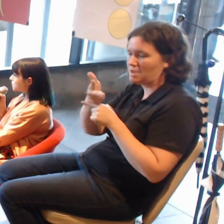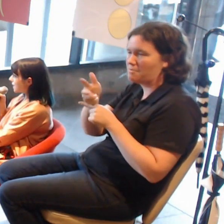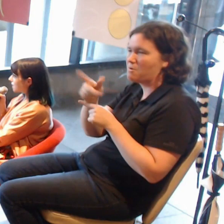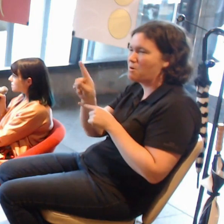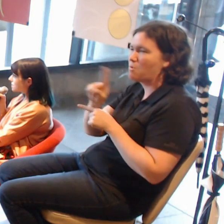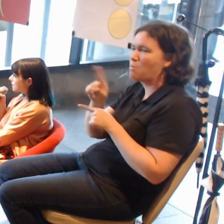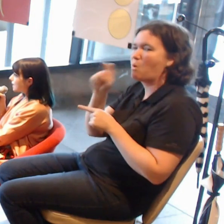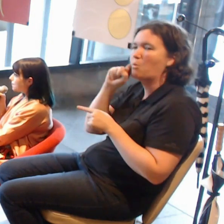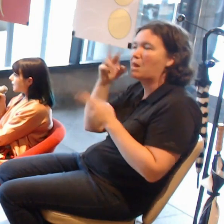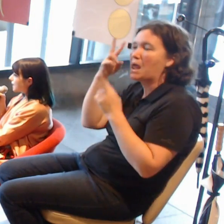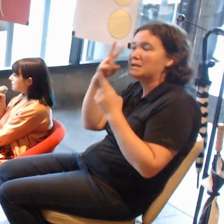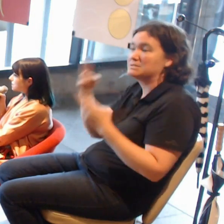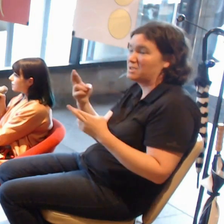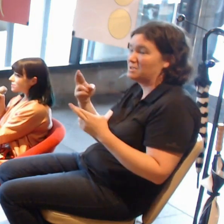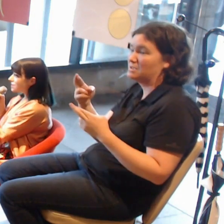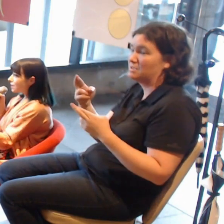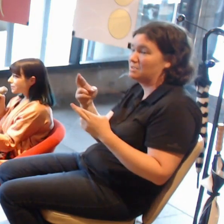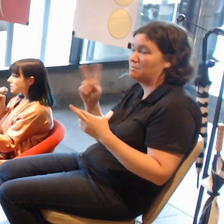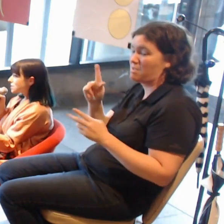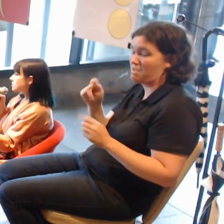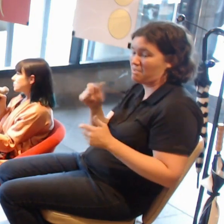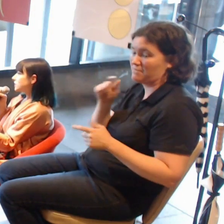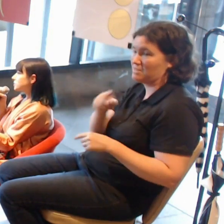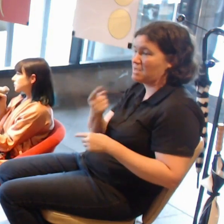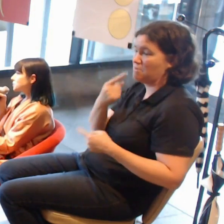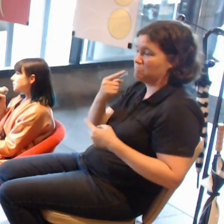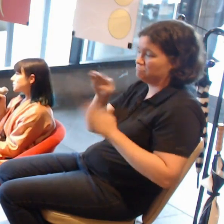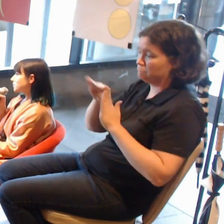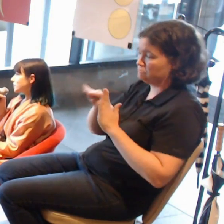But after that basic introduction, most people were really great.